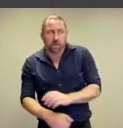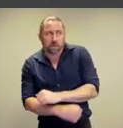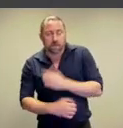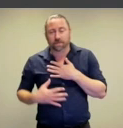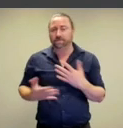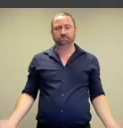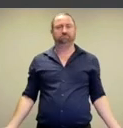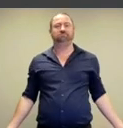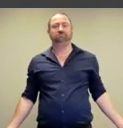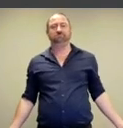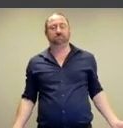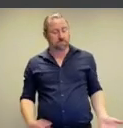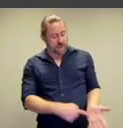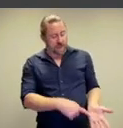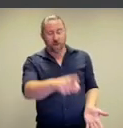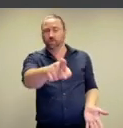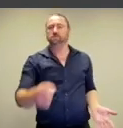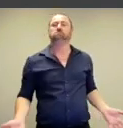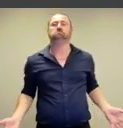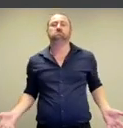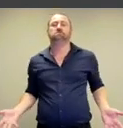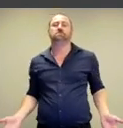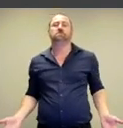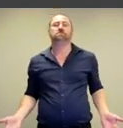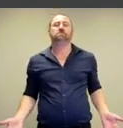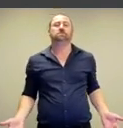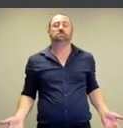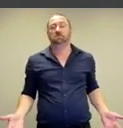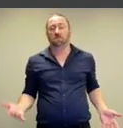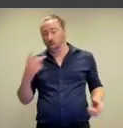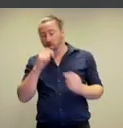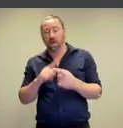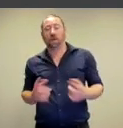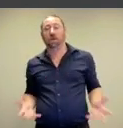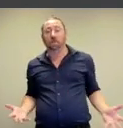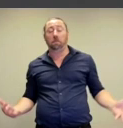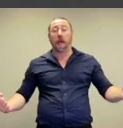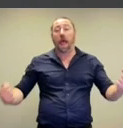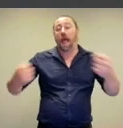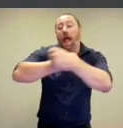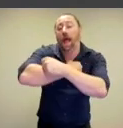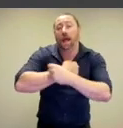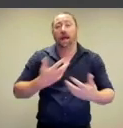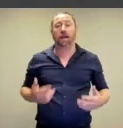hands face out, perhaps